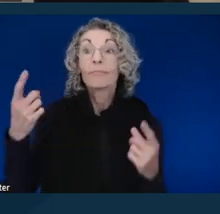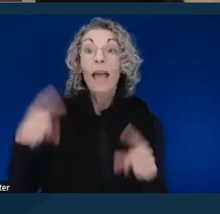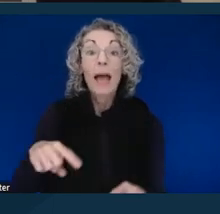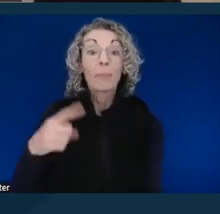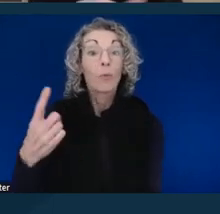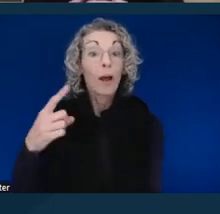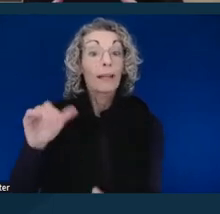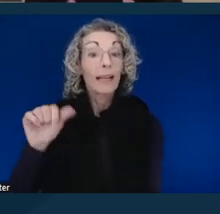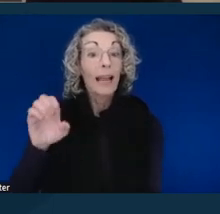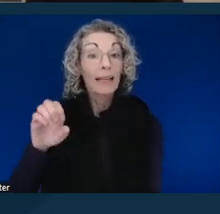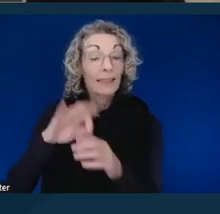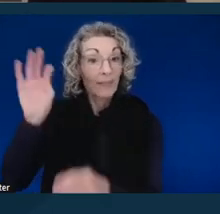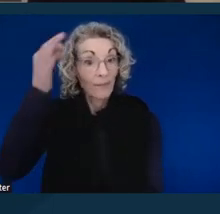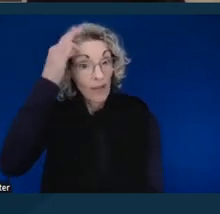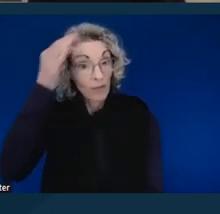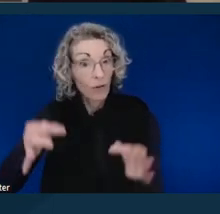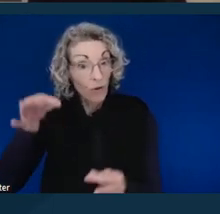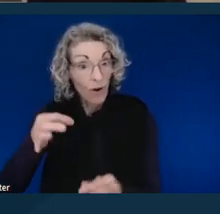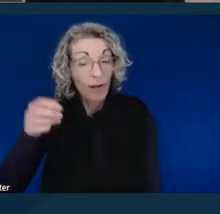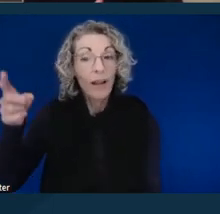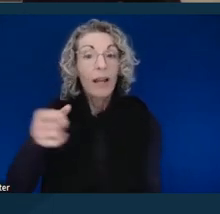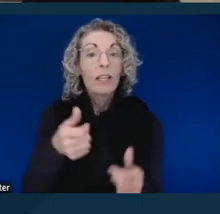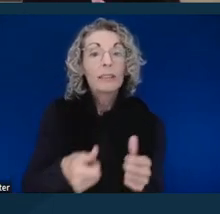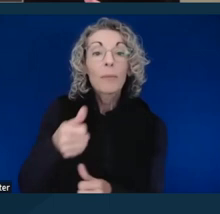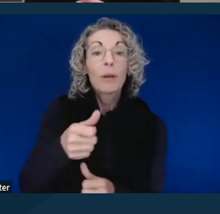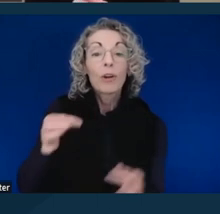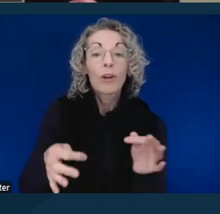The Superior Court tried to dismiss the case with the 12v6.